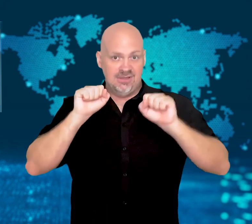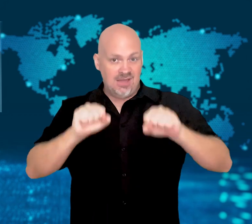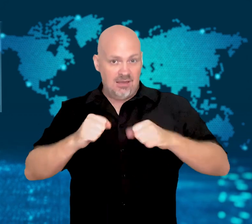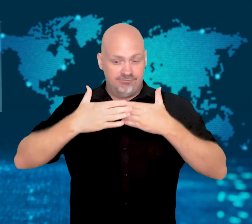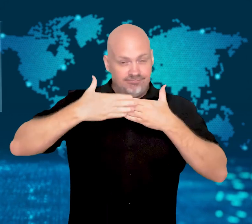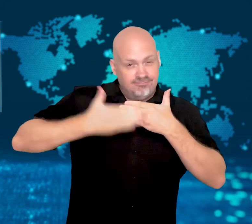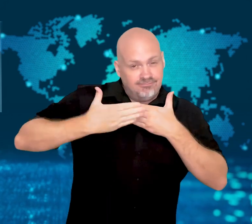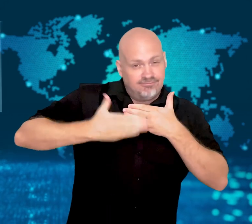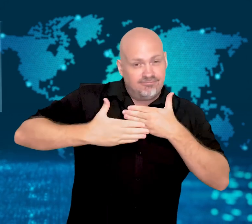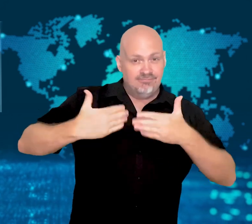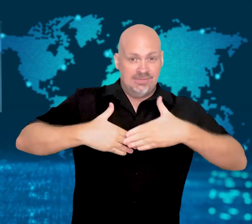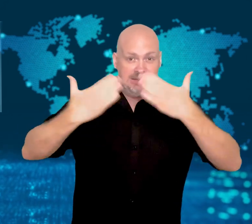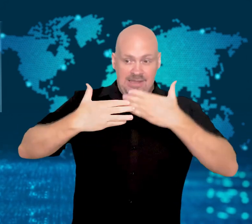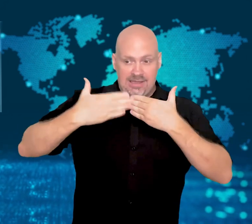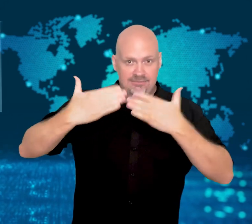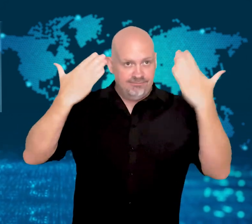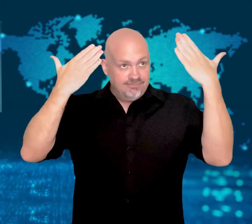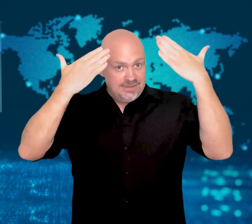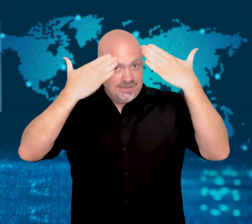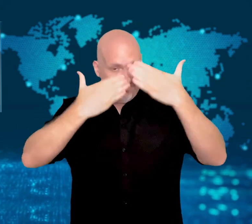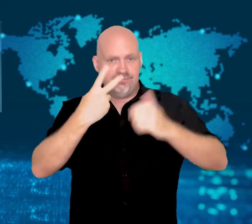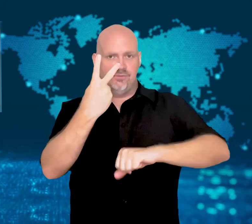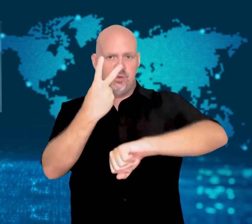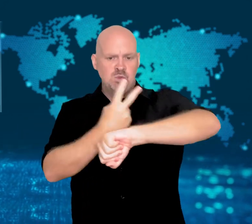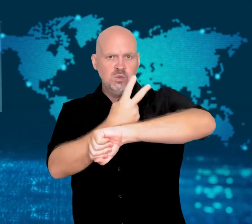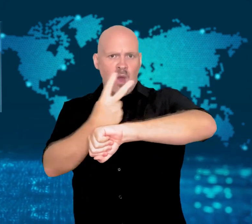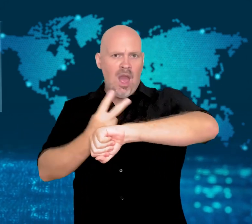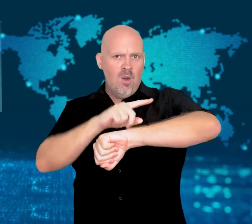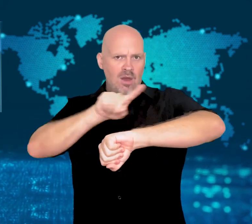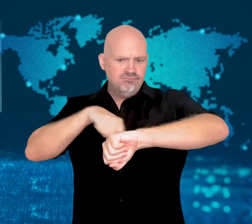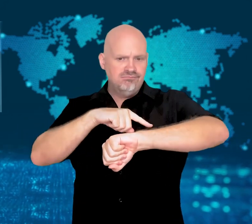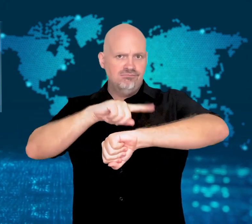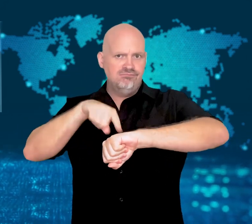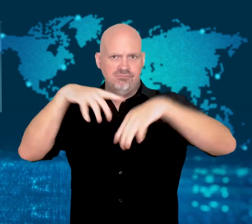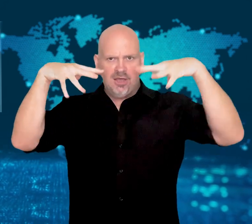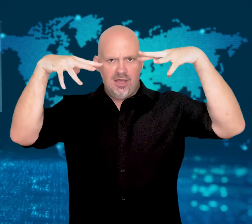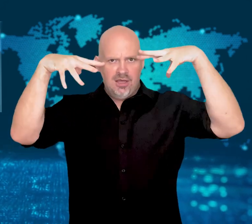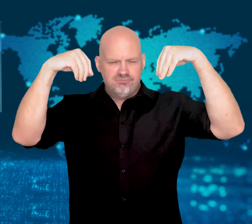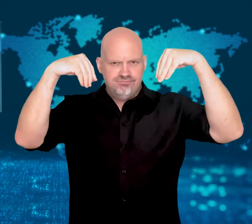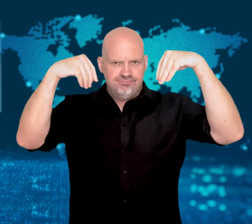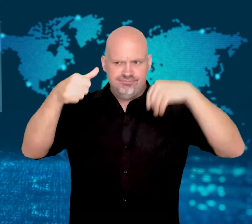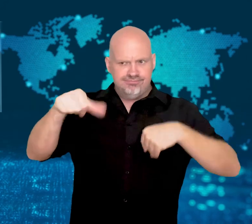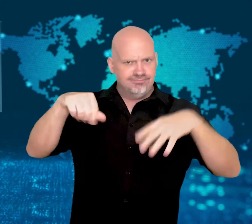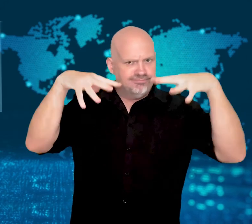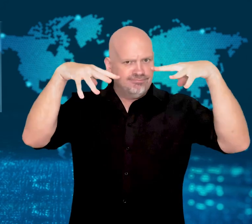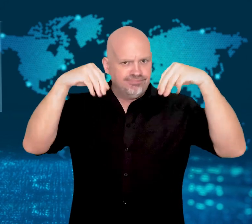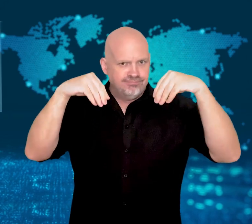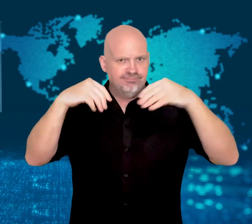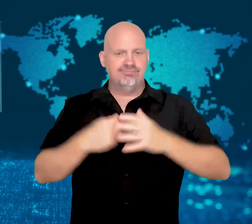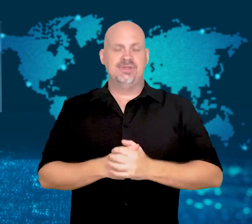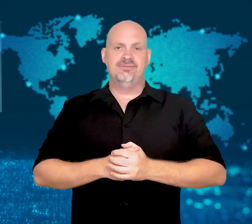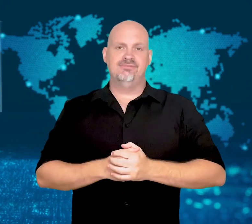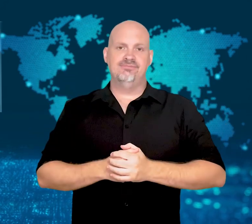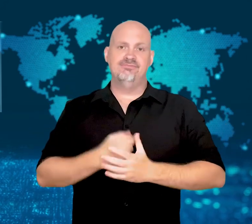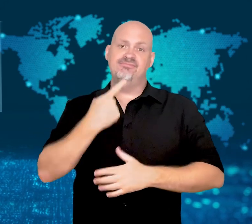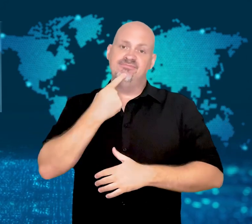to switch off their lights for two hours every evening.